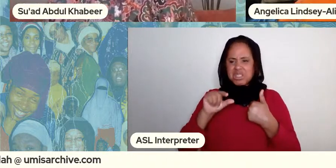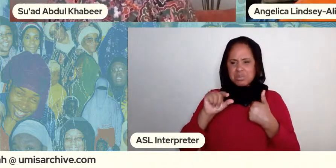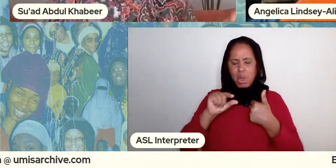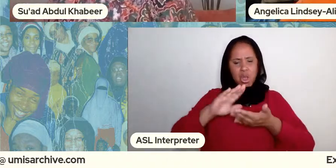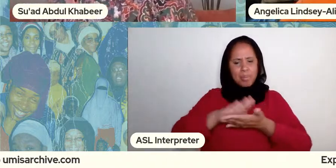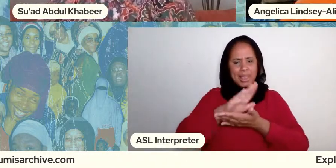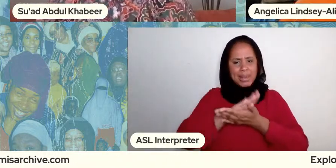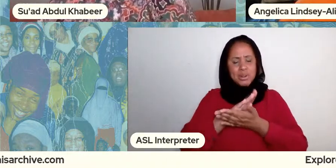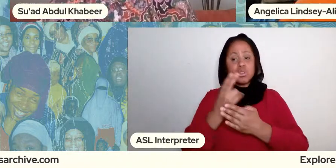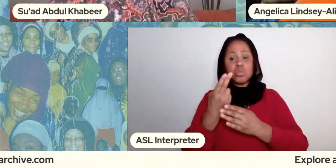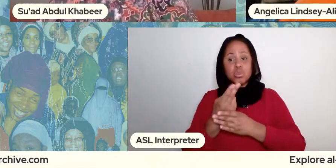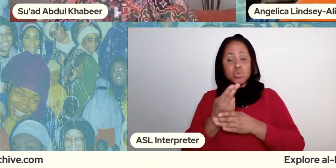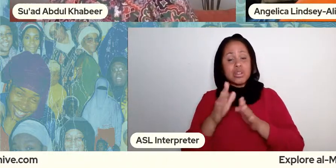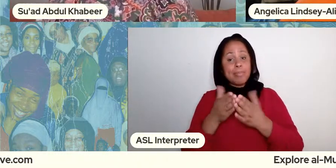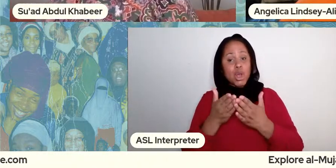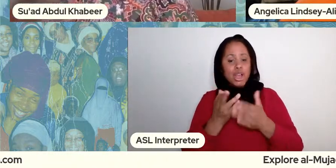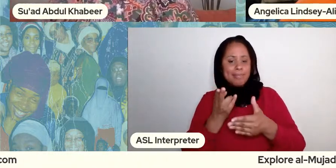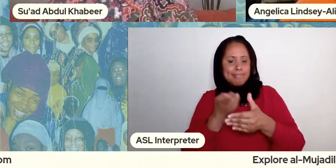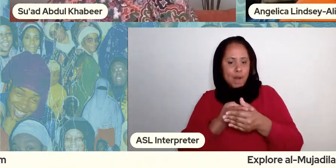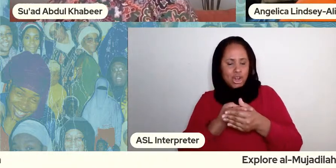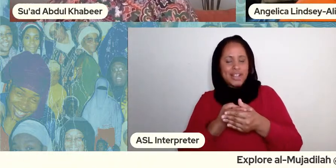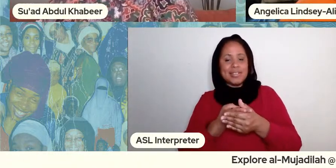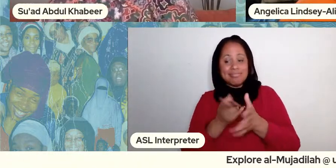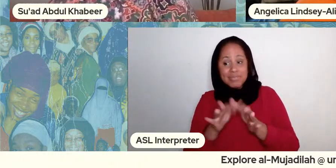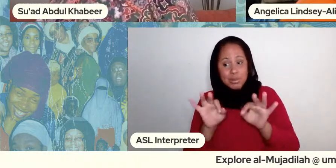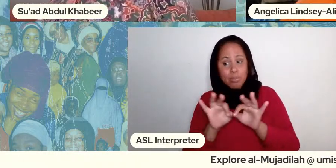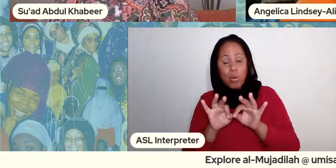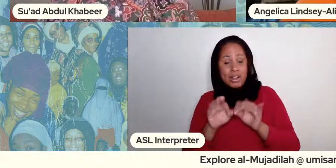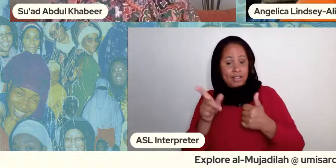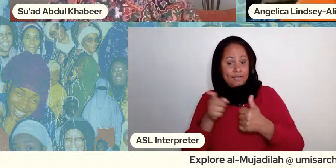important to her because she had the papers there the first one i opened was on the surah